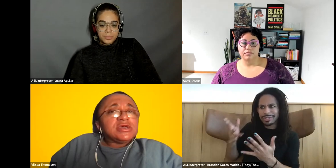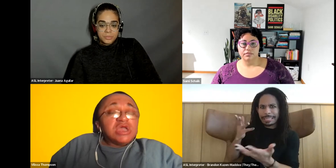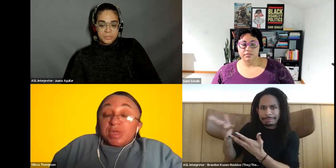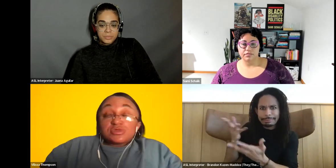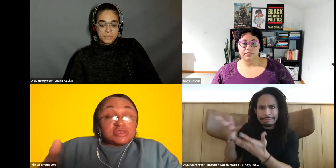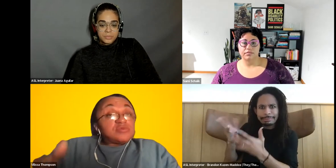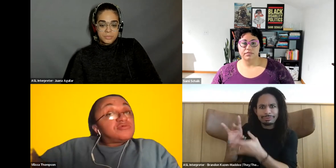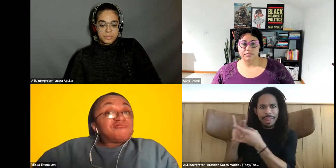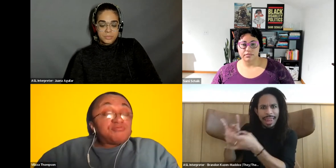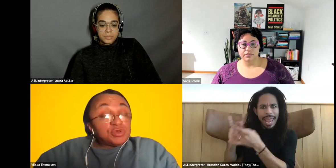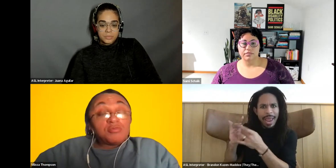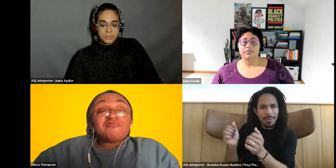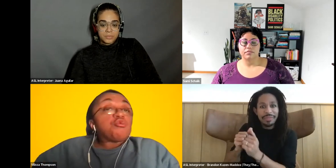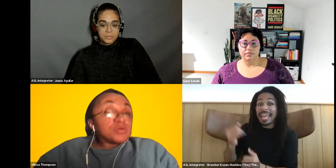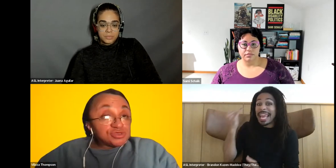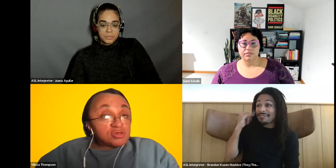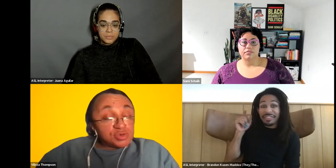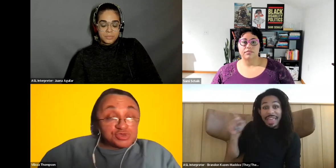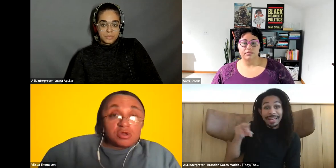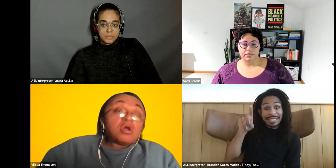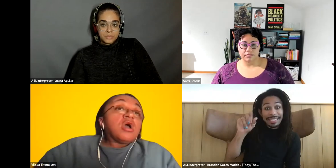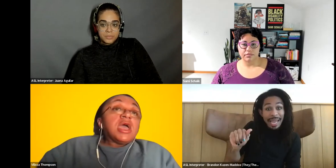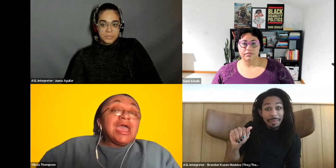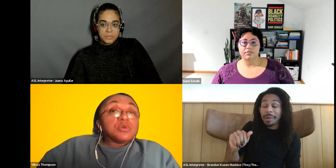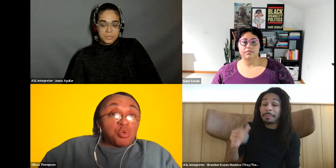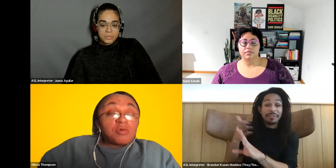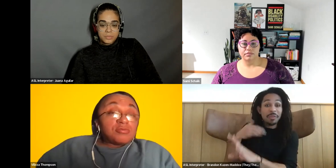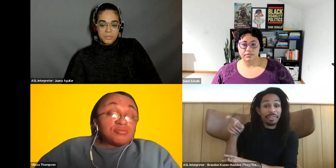Vilissa Thompson: if they were disabled, you know, before they started doing this work and or